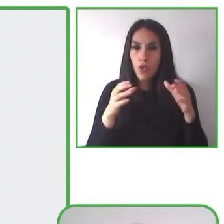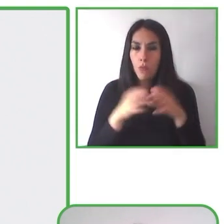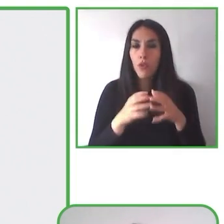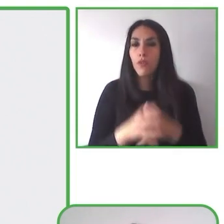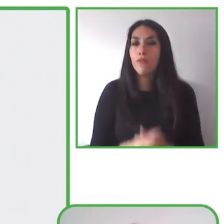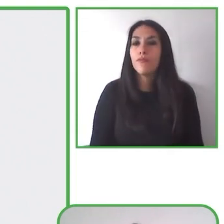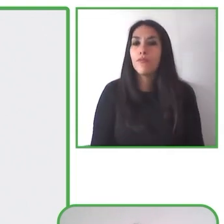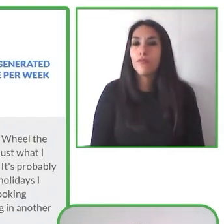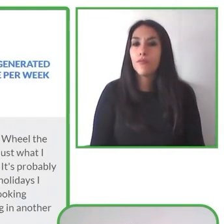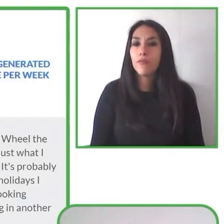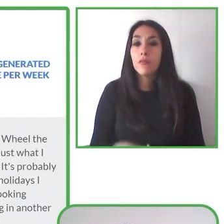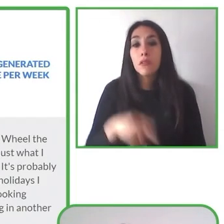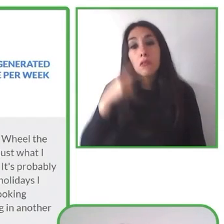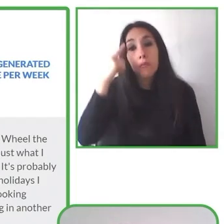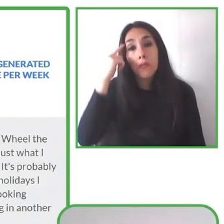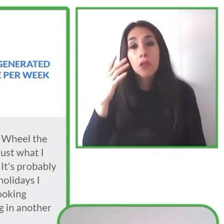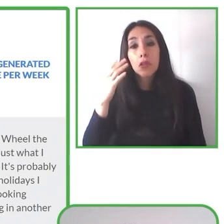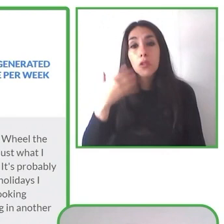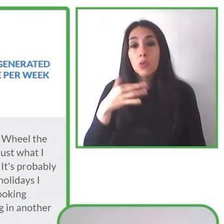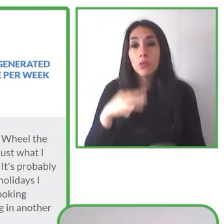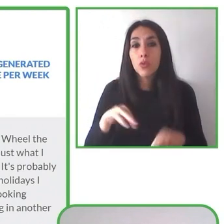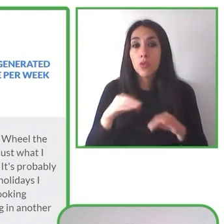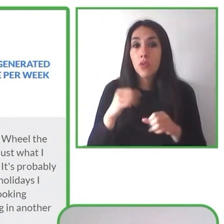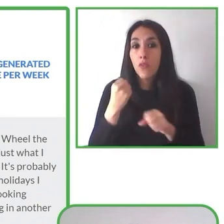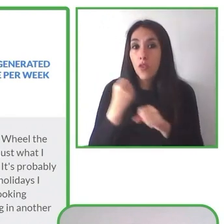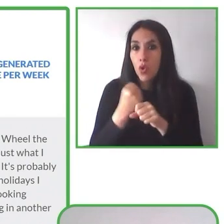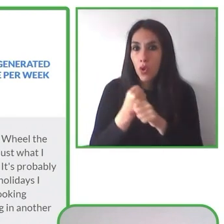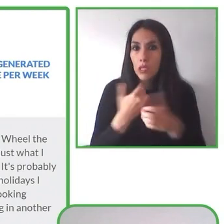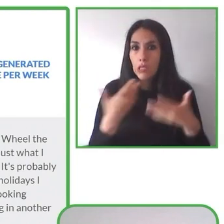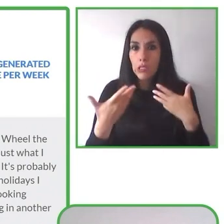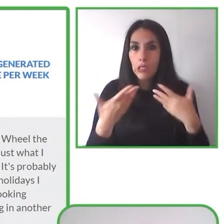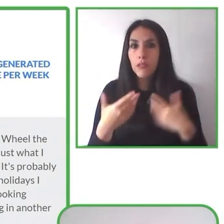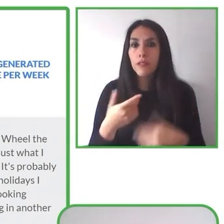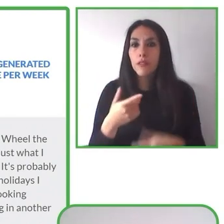That's well, that's why all the opinions of users of travelers are very important